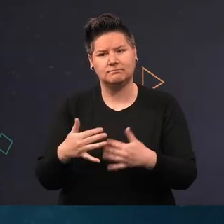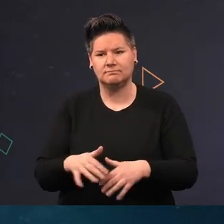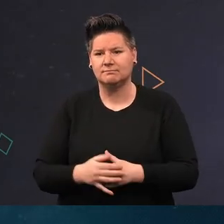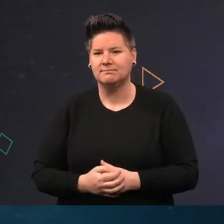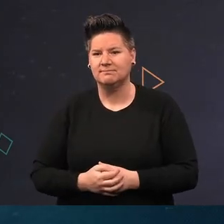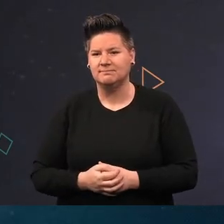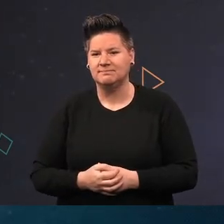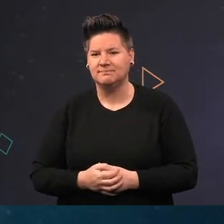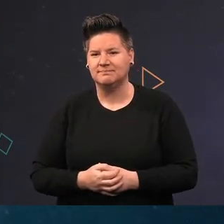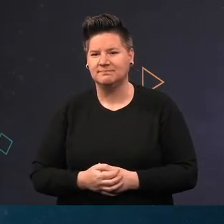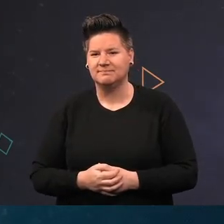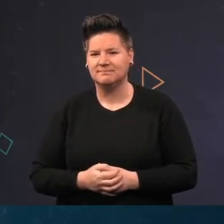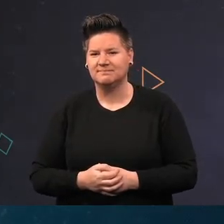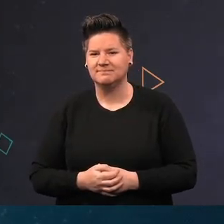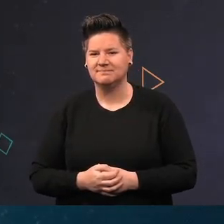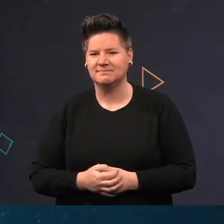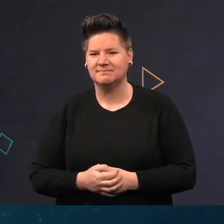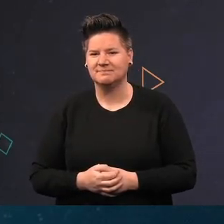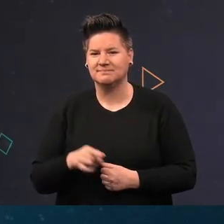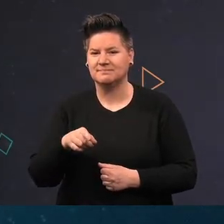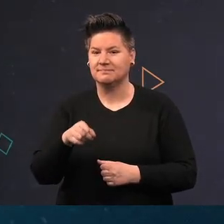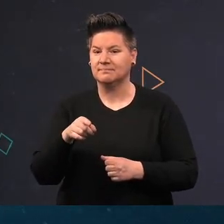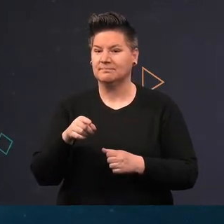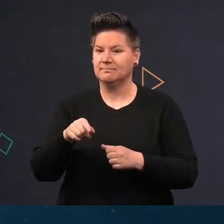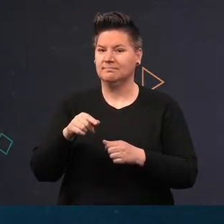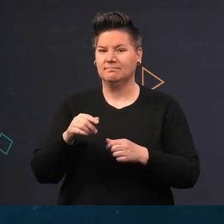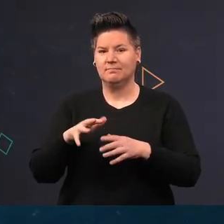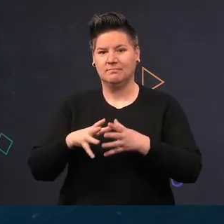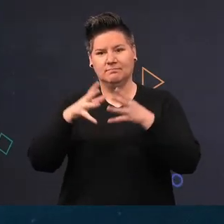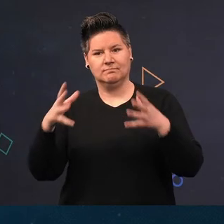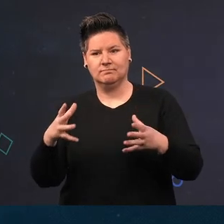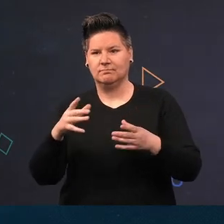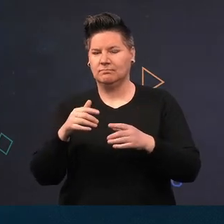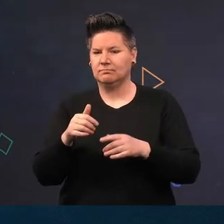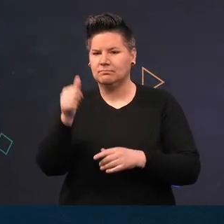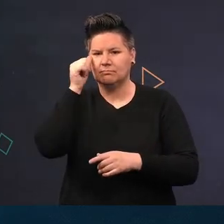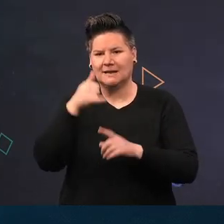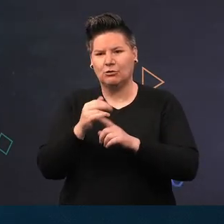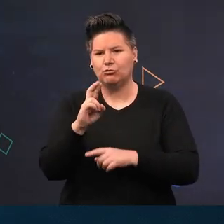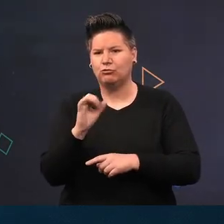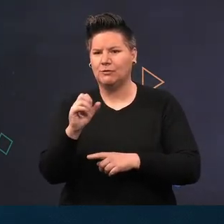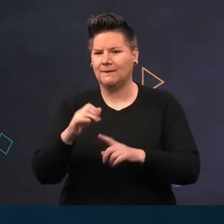Horse mussels are ecosystem engineers they form clumps which form larger aggregations and reefs.